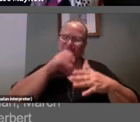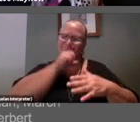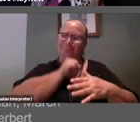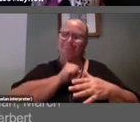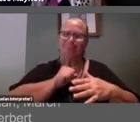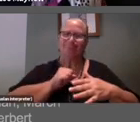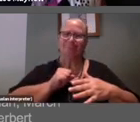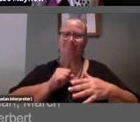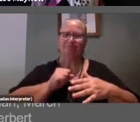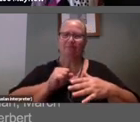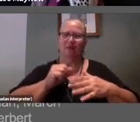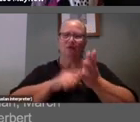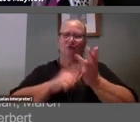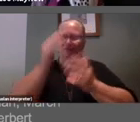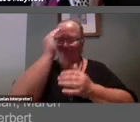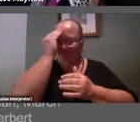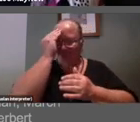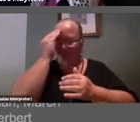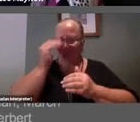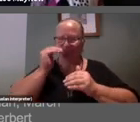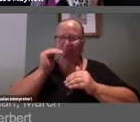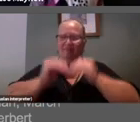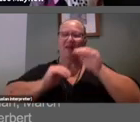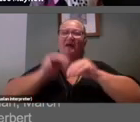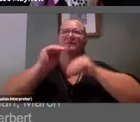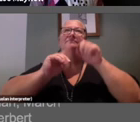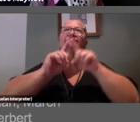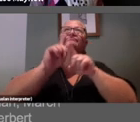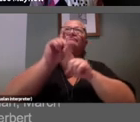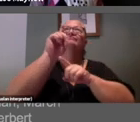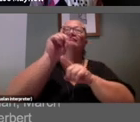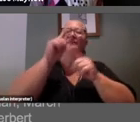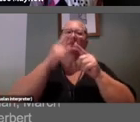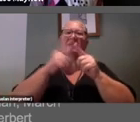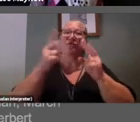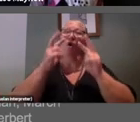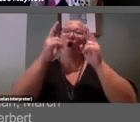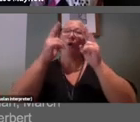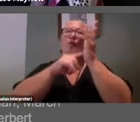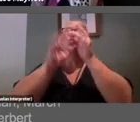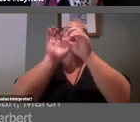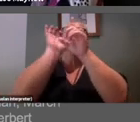required to go up the ladder but also the hope of reaching the top and finding